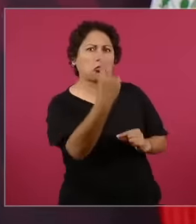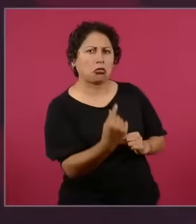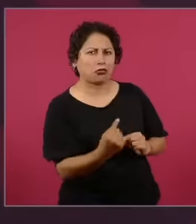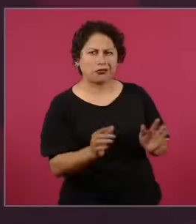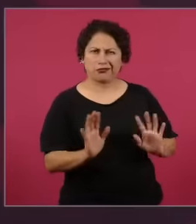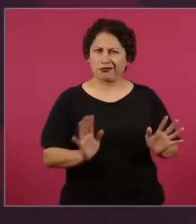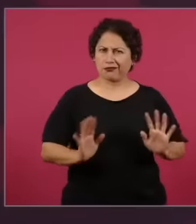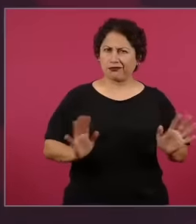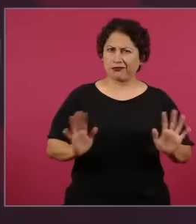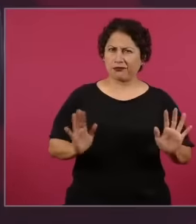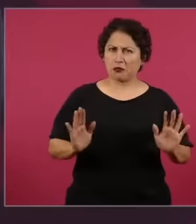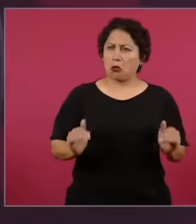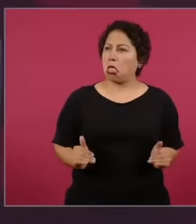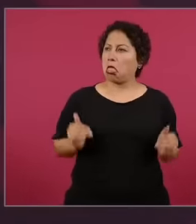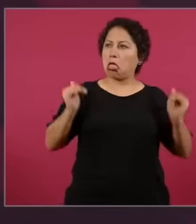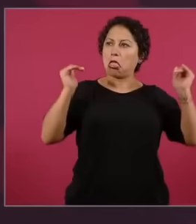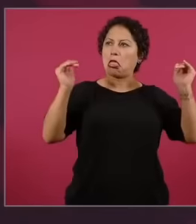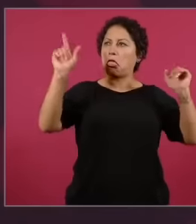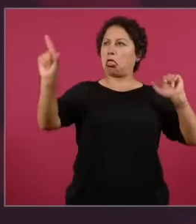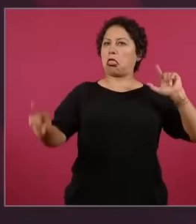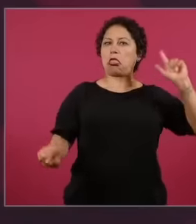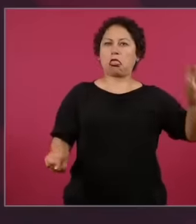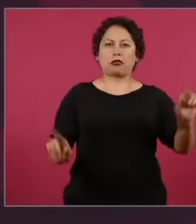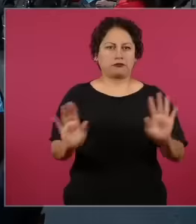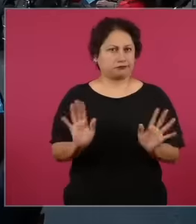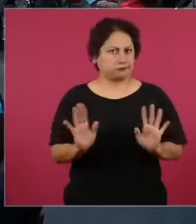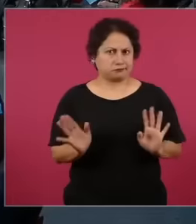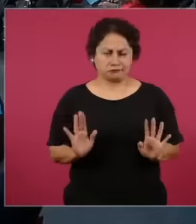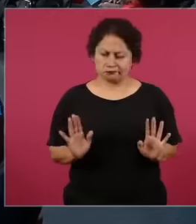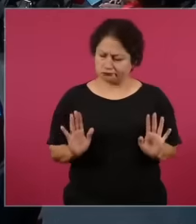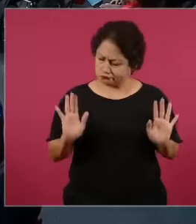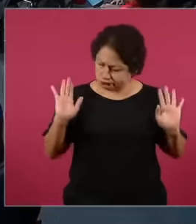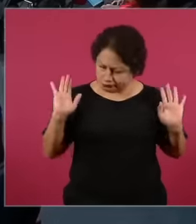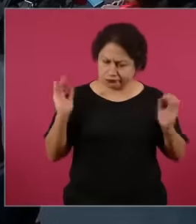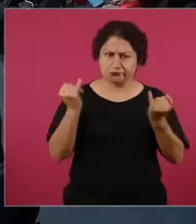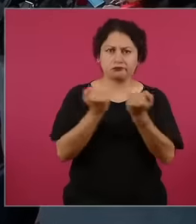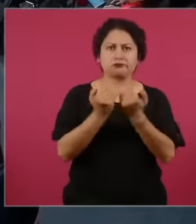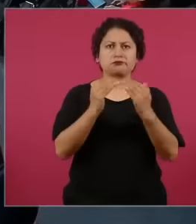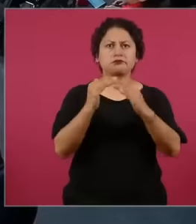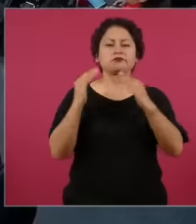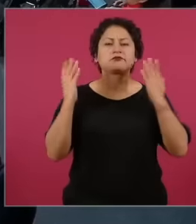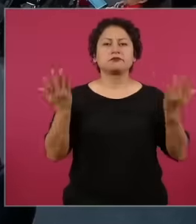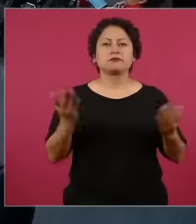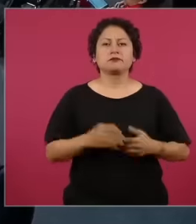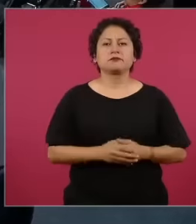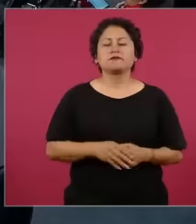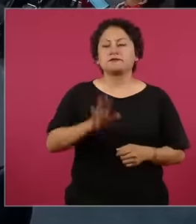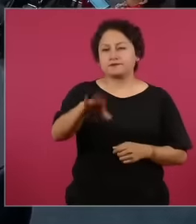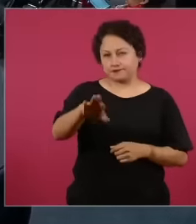anyone president and nothing more to finish however Well There are also pressure measures,